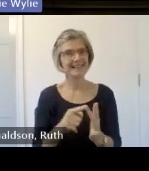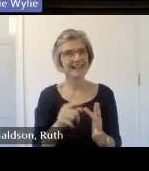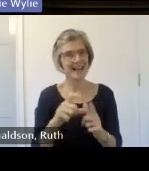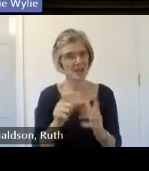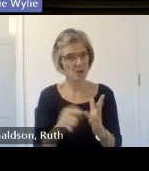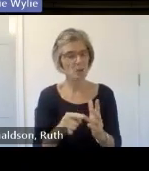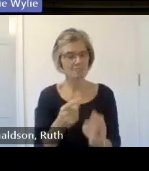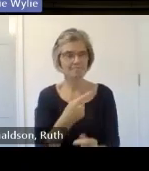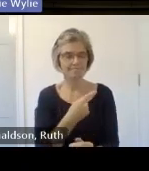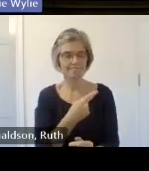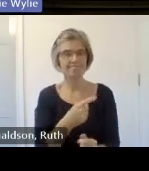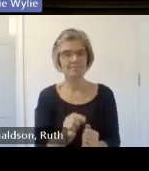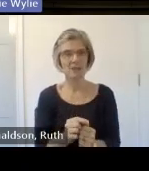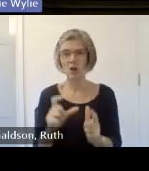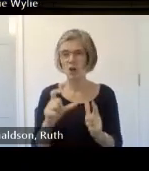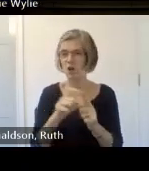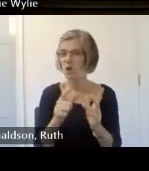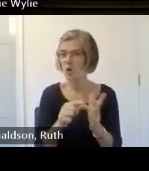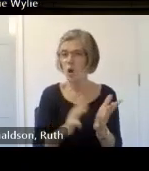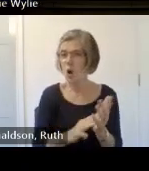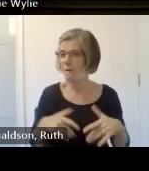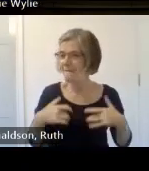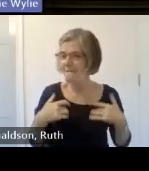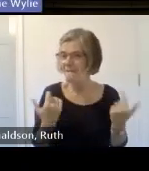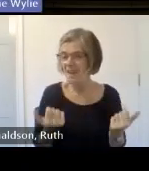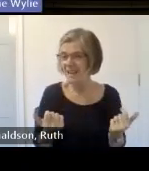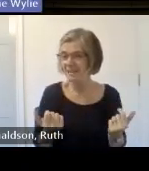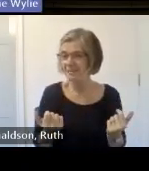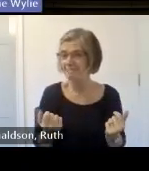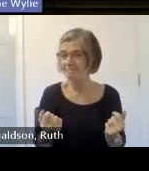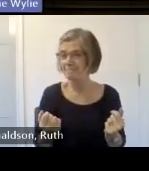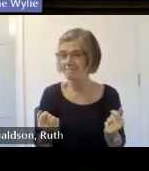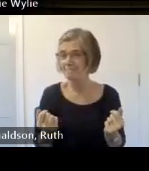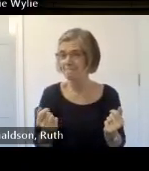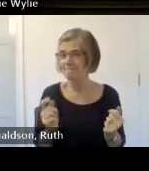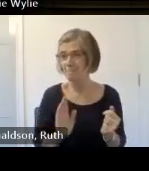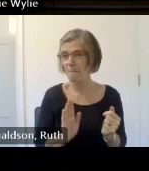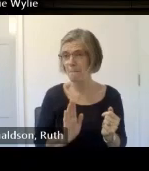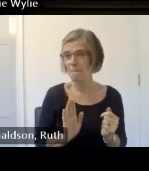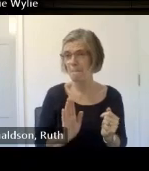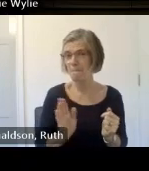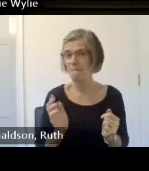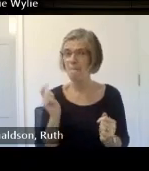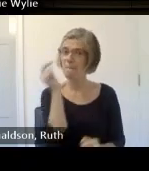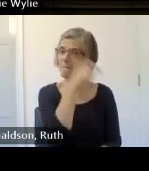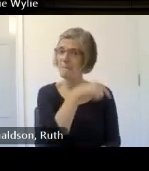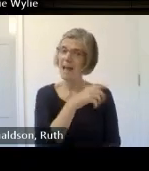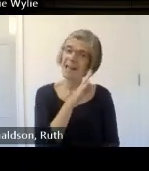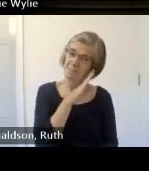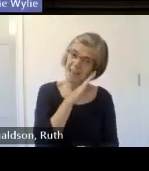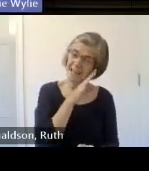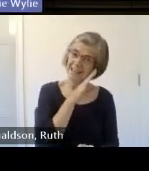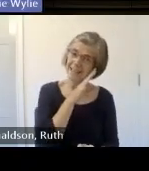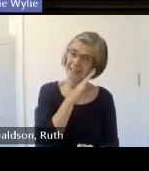off back to your bed now and possibly um can I reply to questions on slido well that's what we